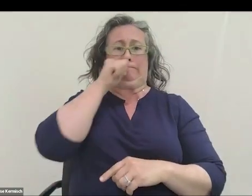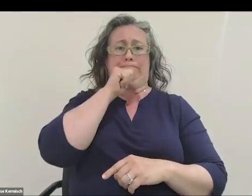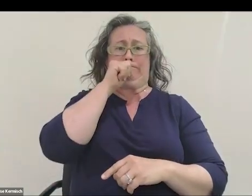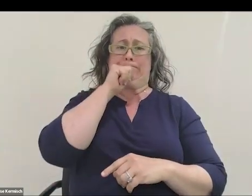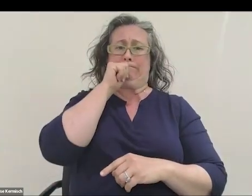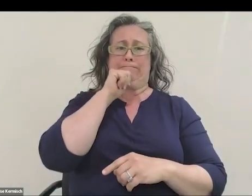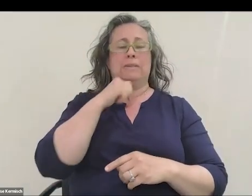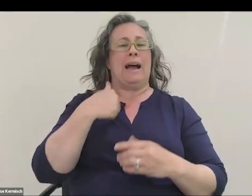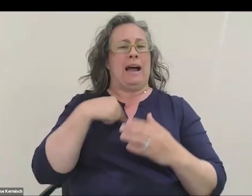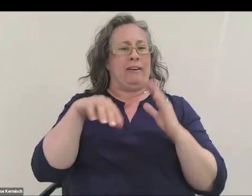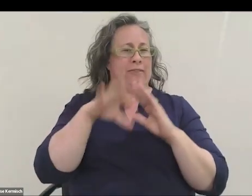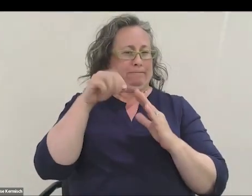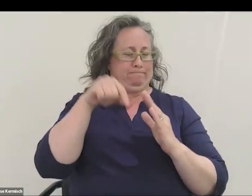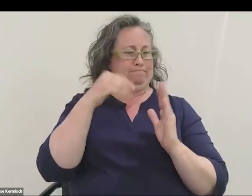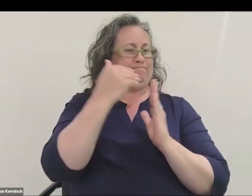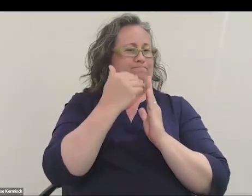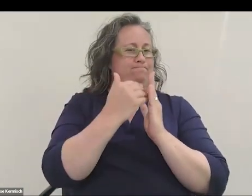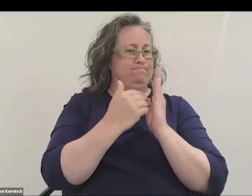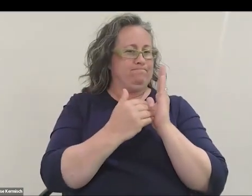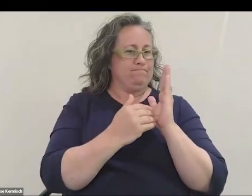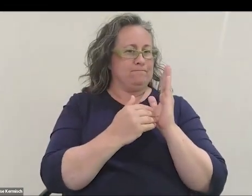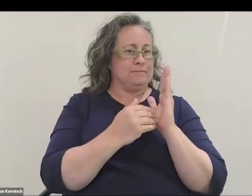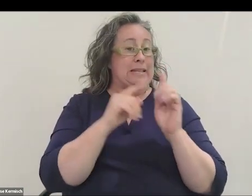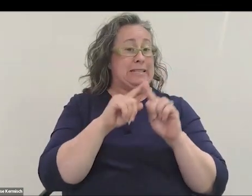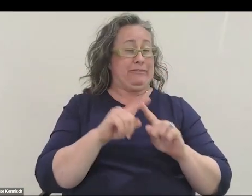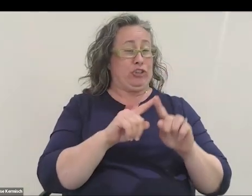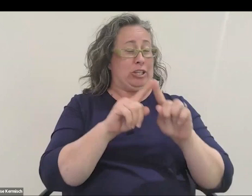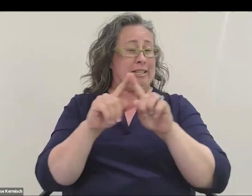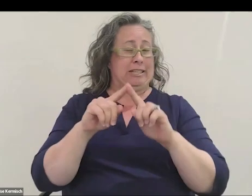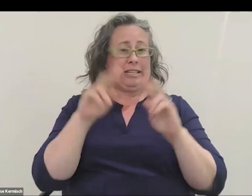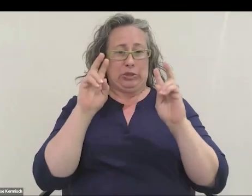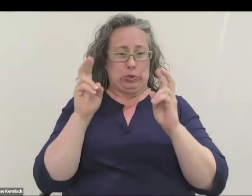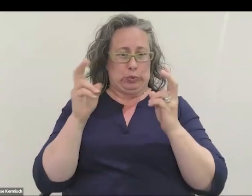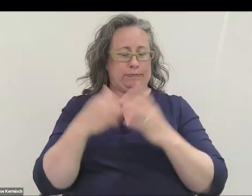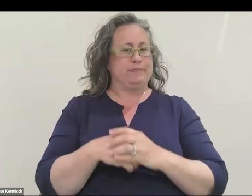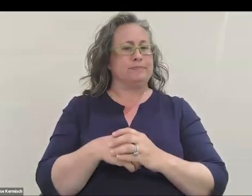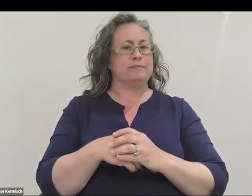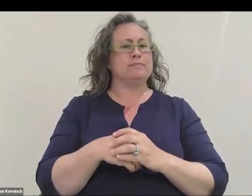I found this list of issues that somehow this research